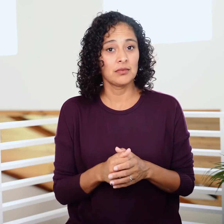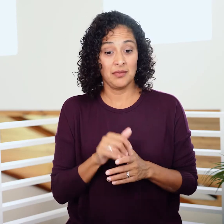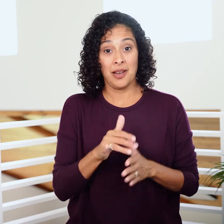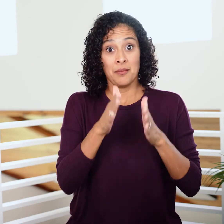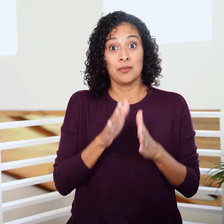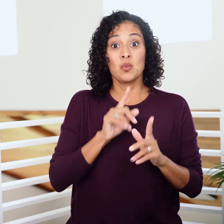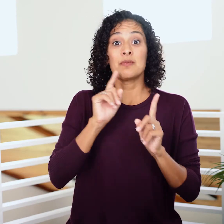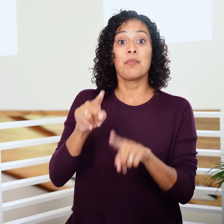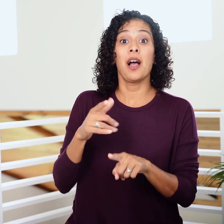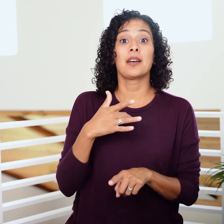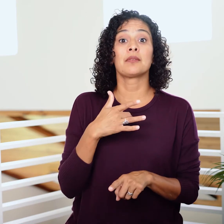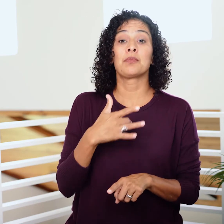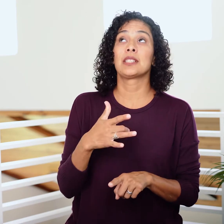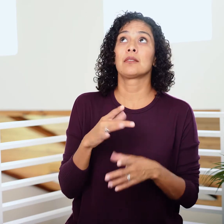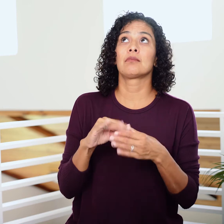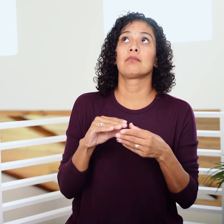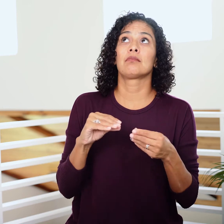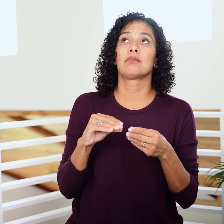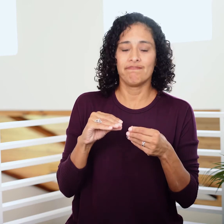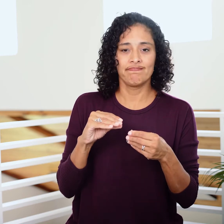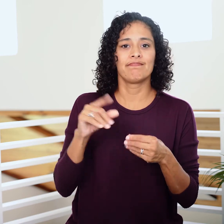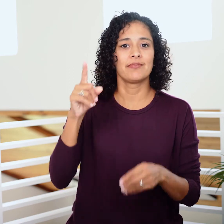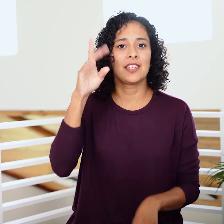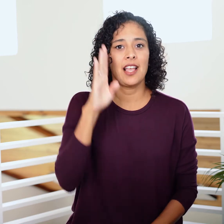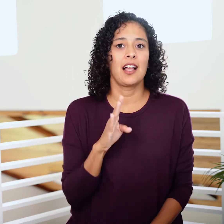The man’s response clues us in that He’s God: